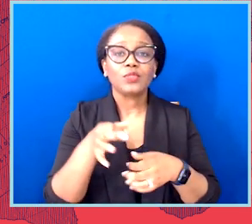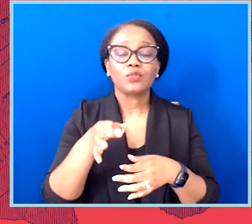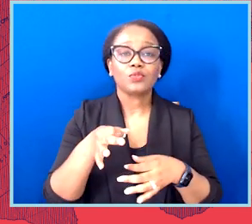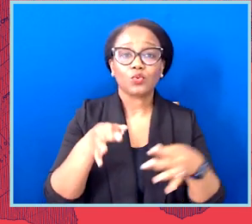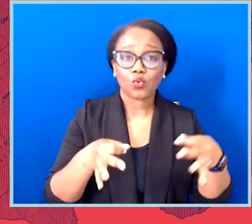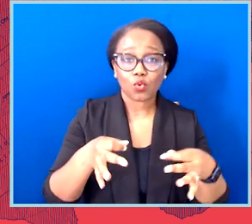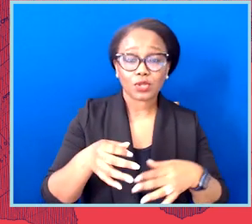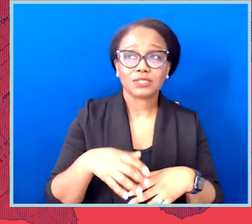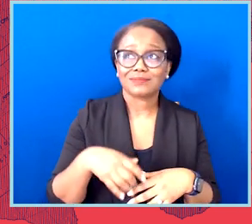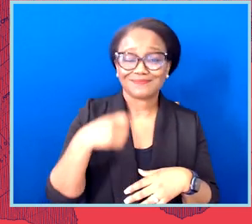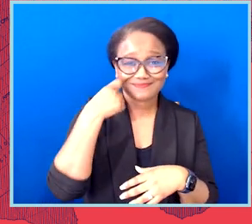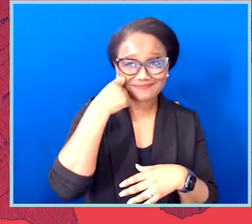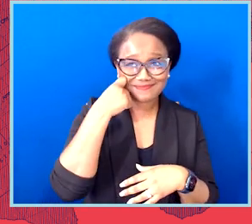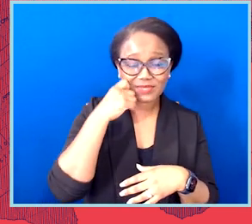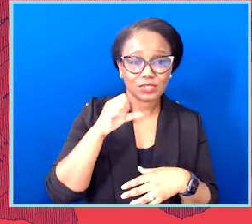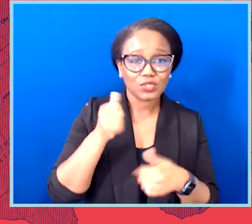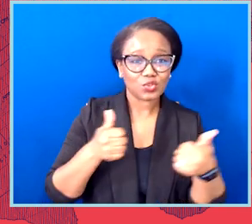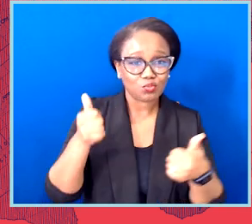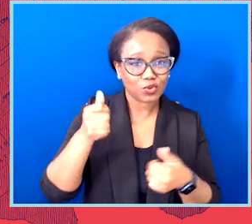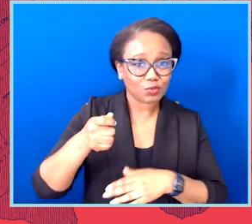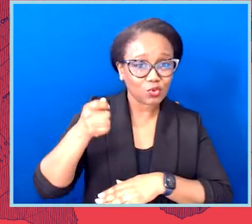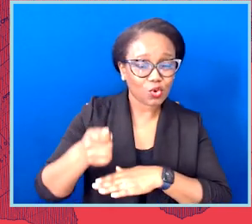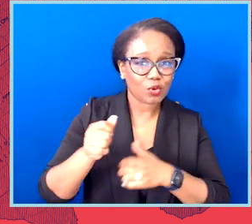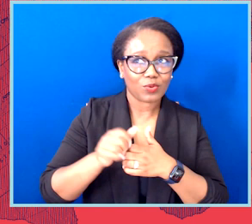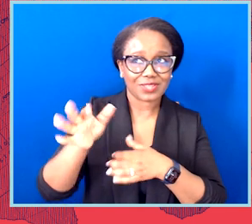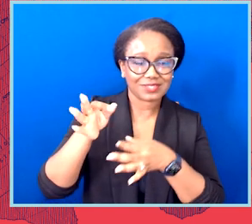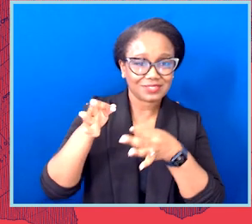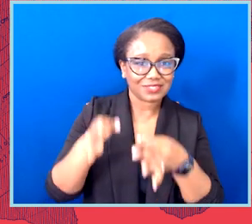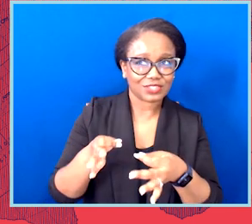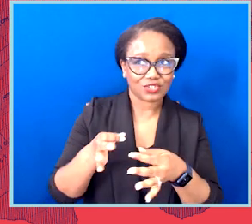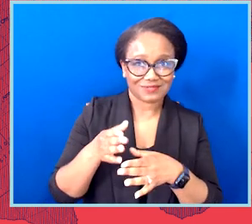most recent attack on voting rights in its Brnovich decision from over the summer, we